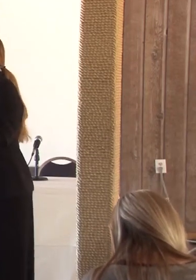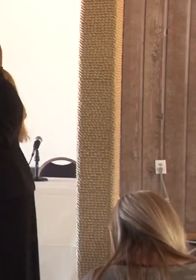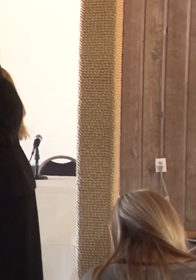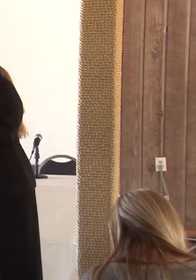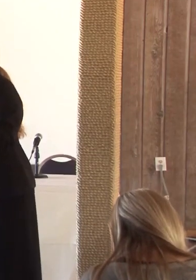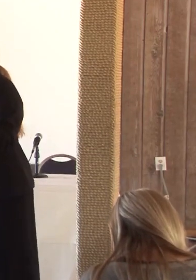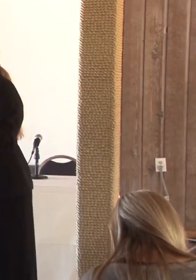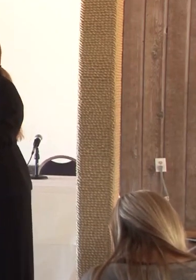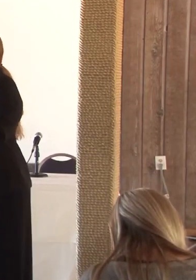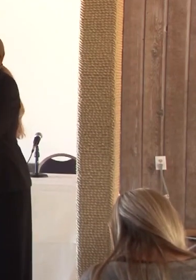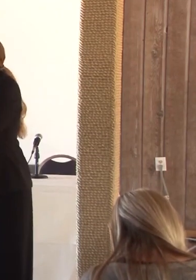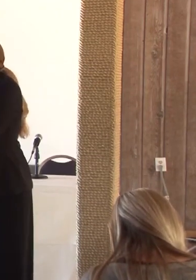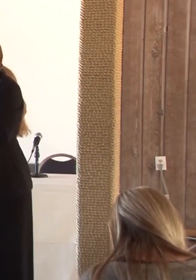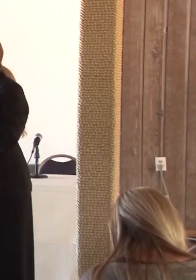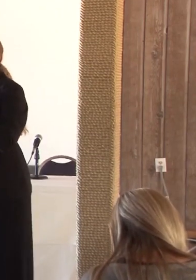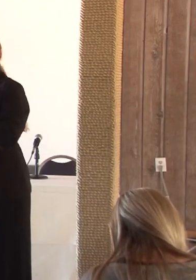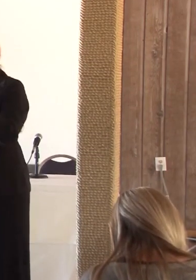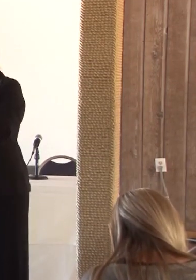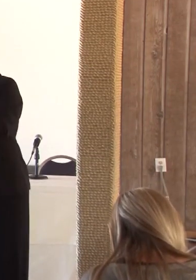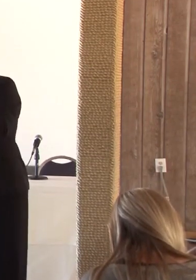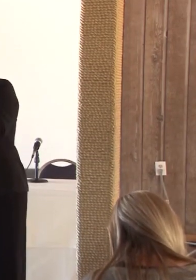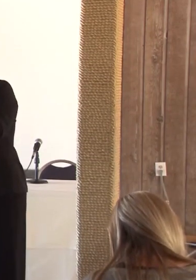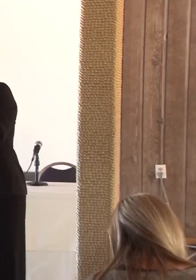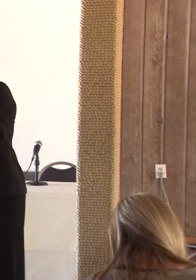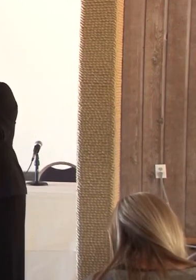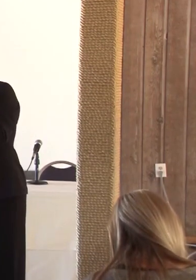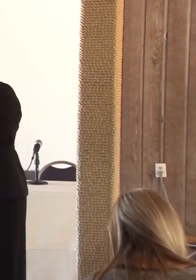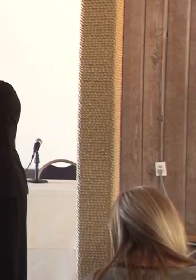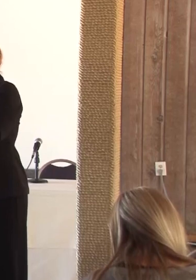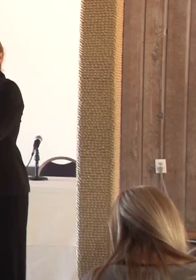you all remember that the next time you're talking to somebody just remember